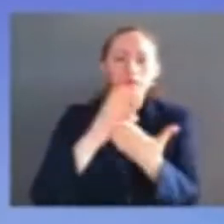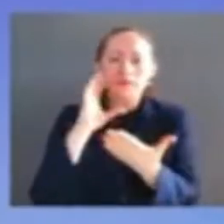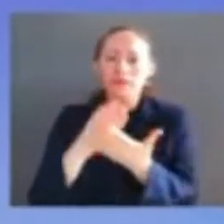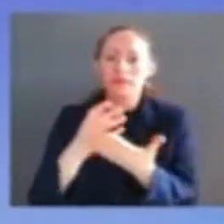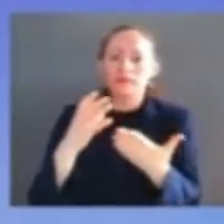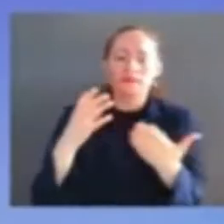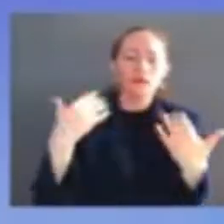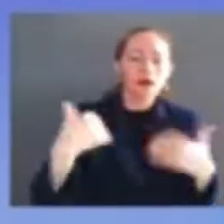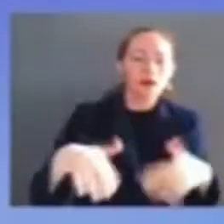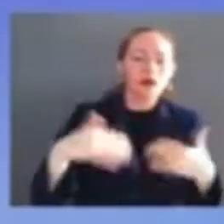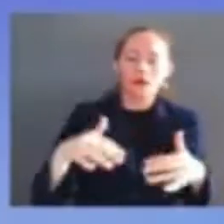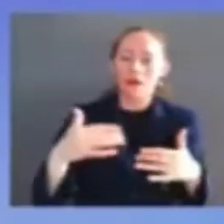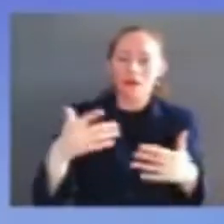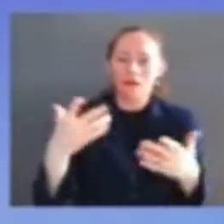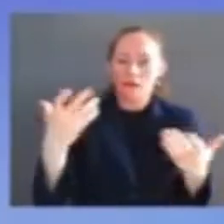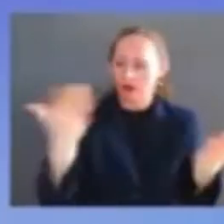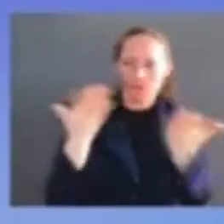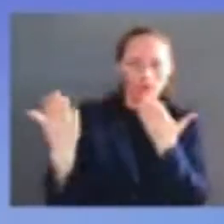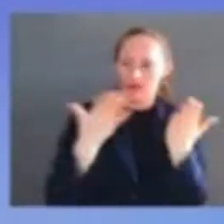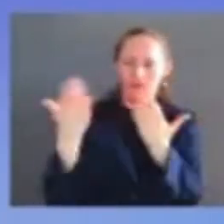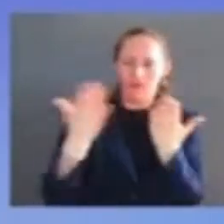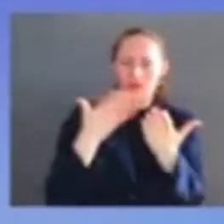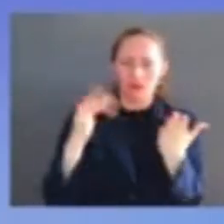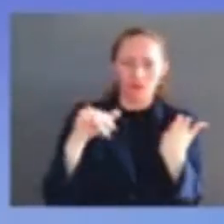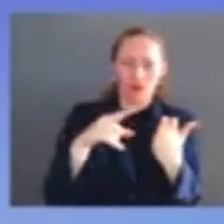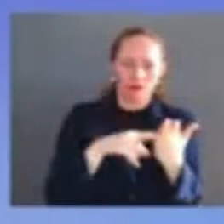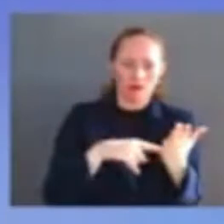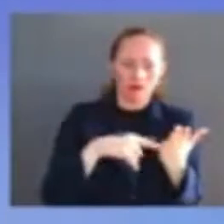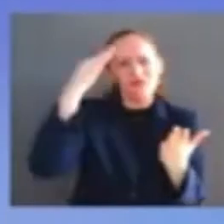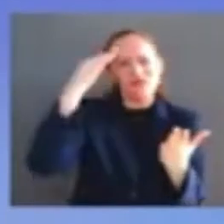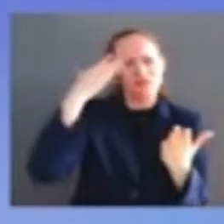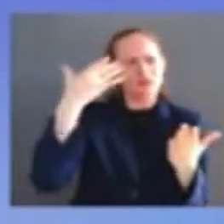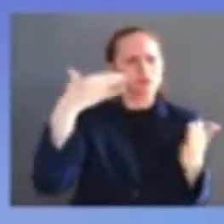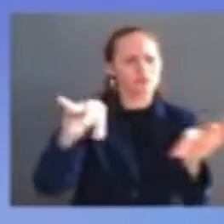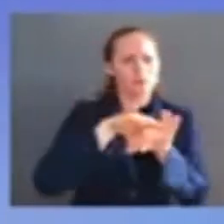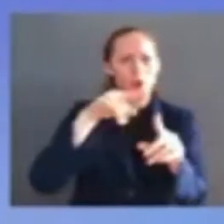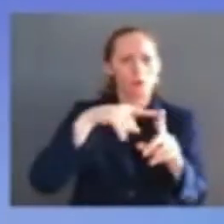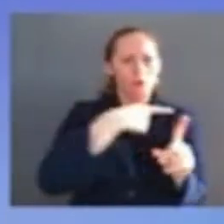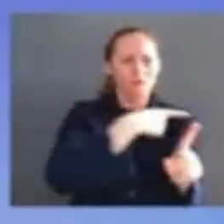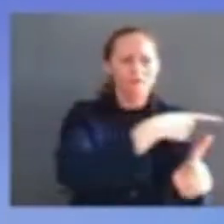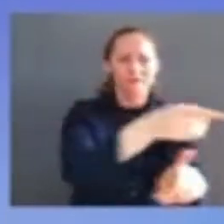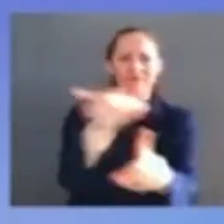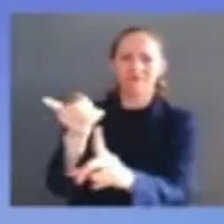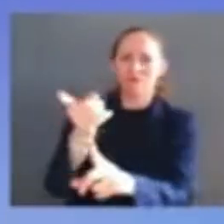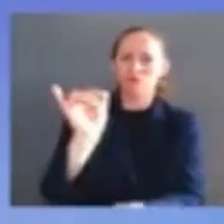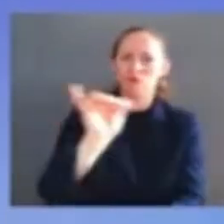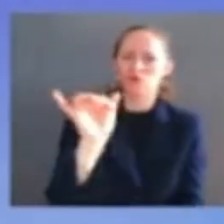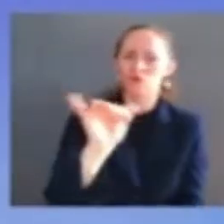the notes that i've received from children are particularly cute and especially meaningful